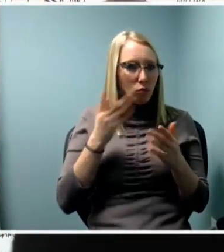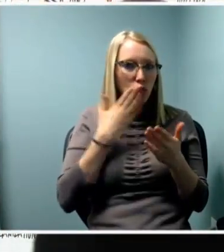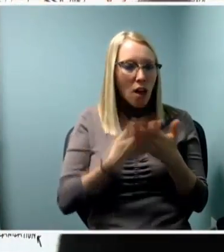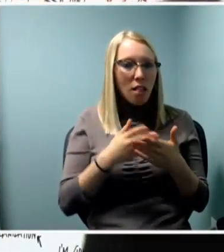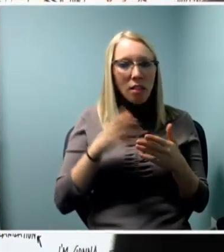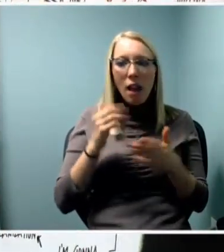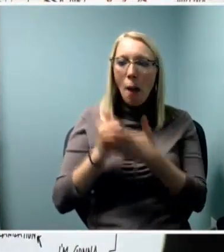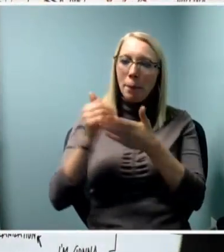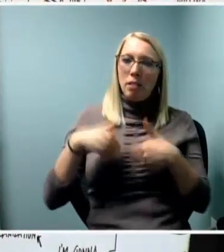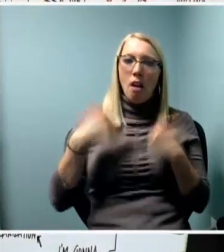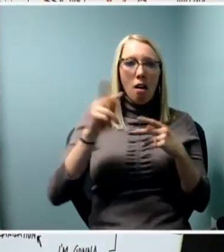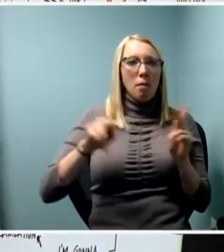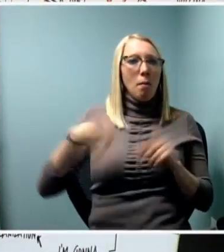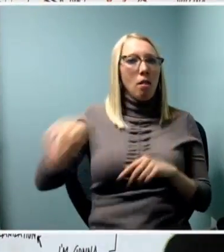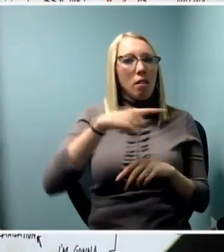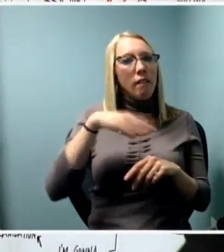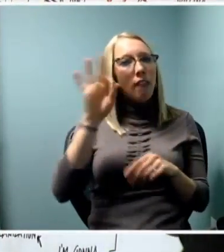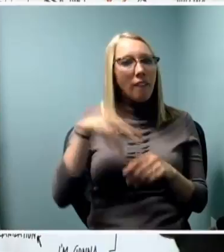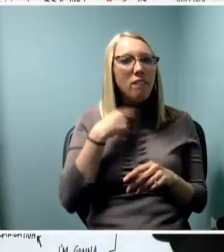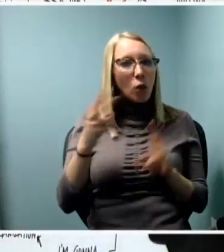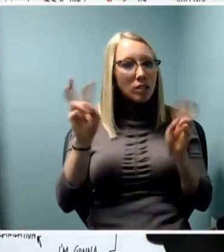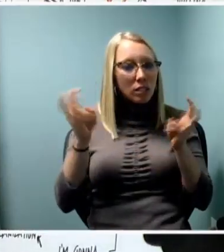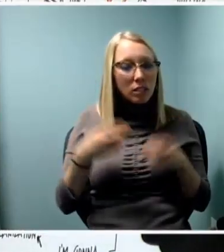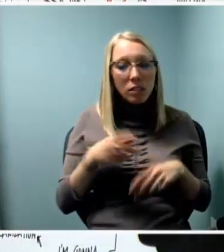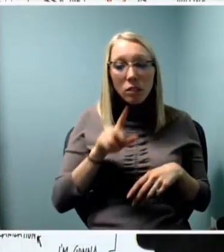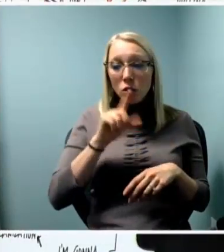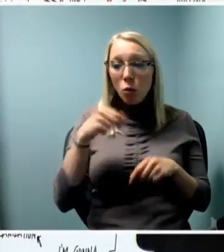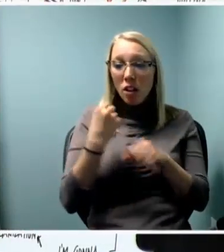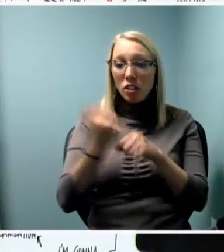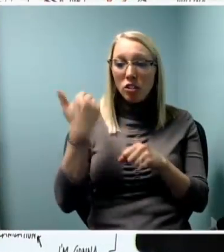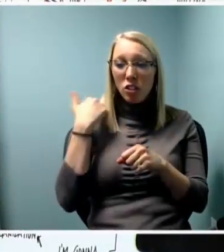20 years ago as I said, things were different